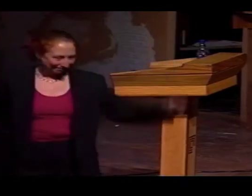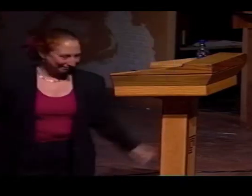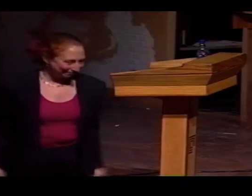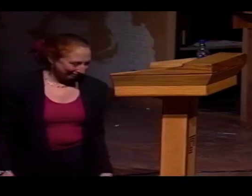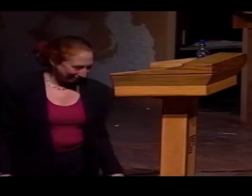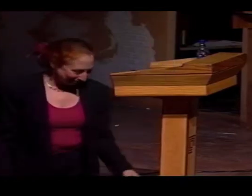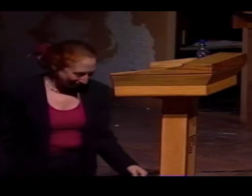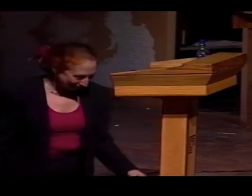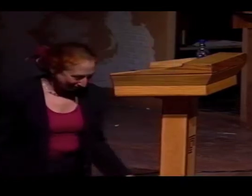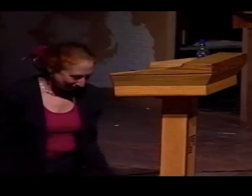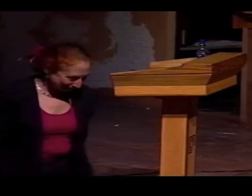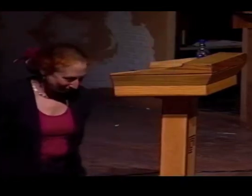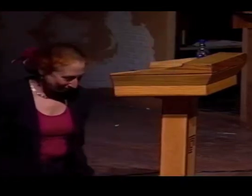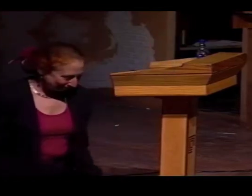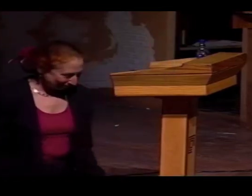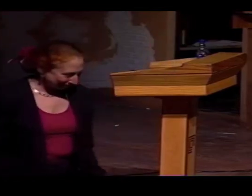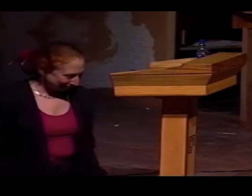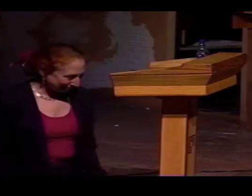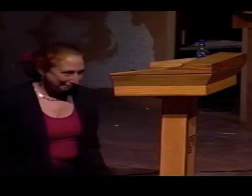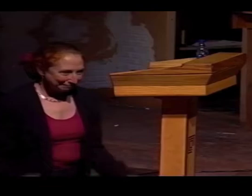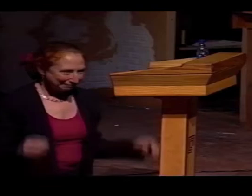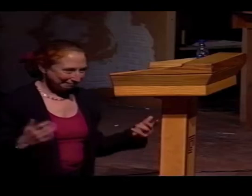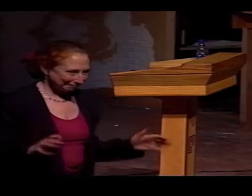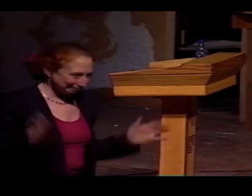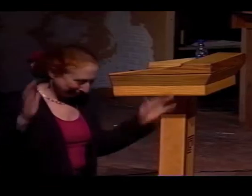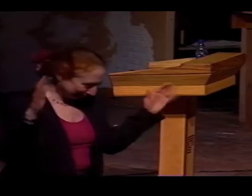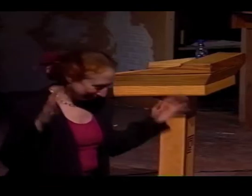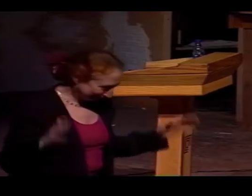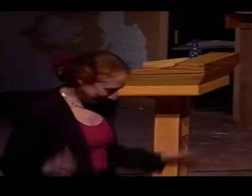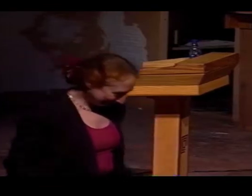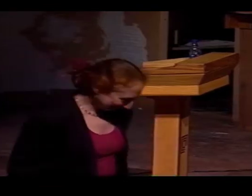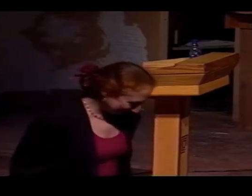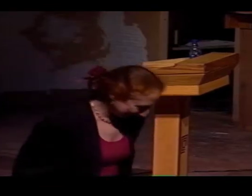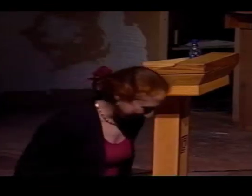SO I'D LIKE TO INTRODUCE DAVID QUINTO-POZOS.